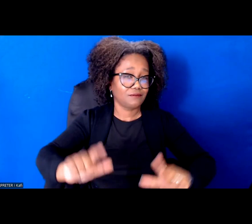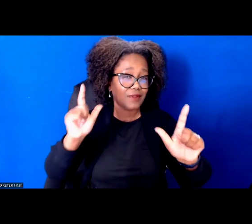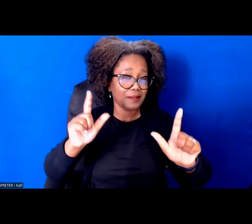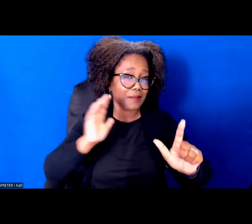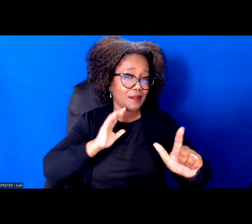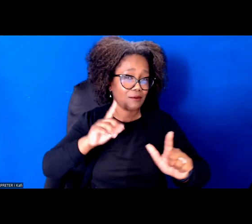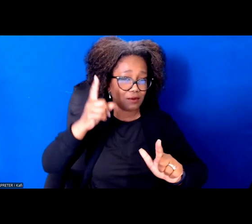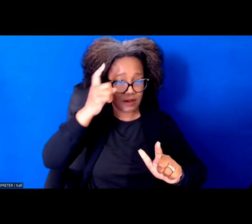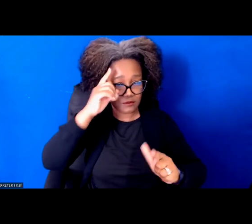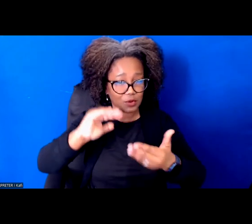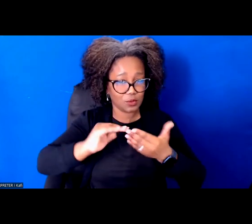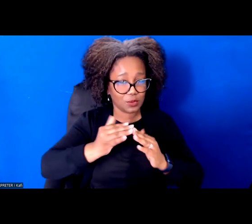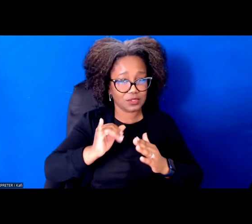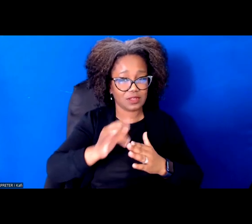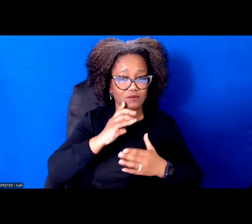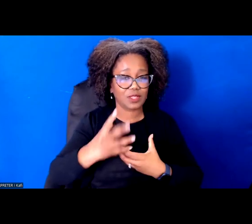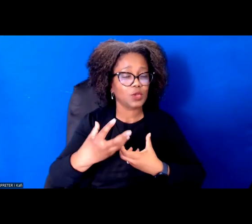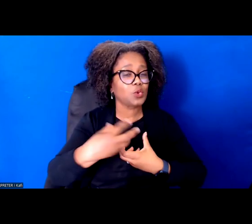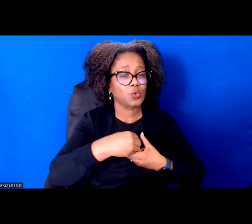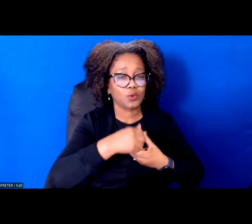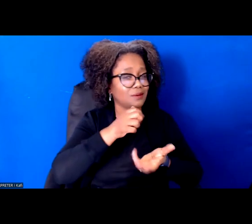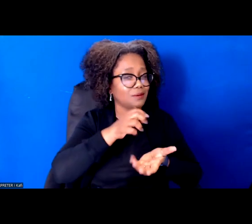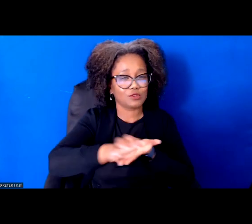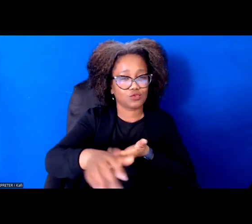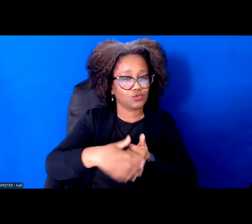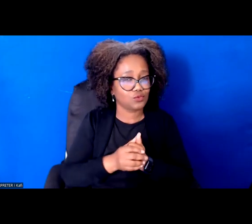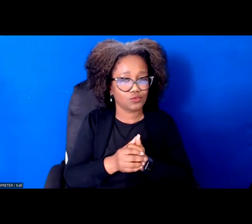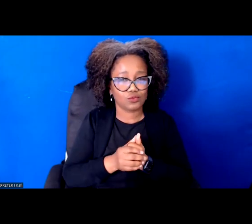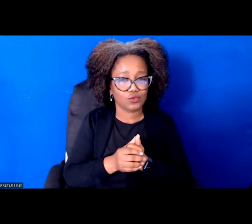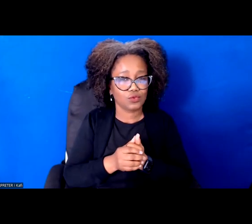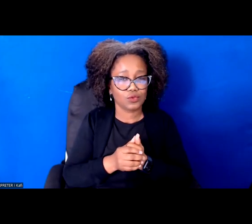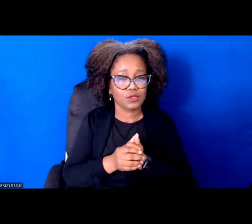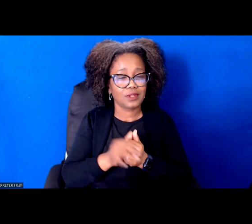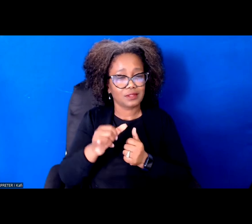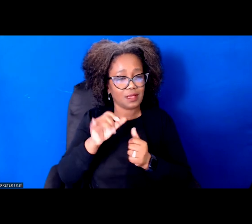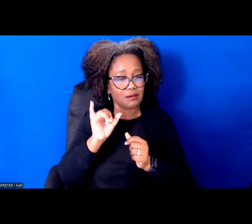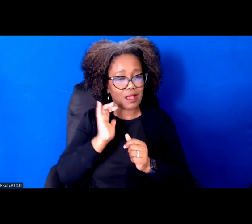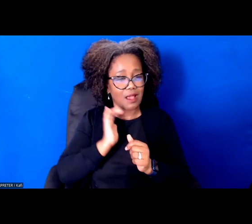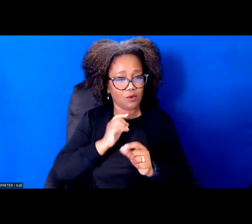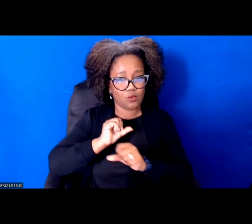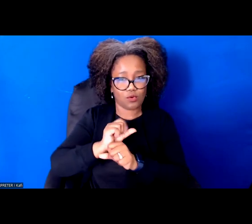that it can act in ways that actually, you know, can be a force for care and inclusion.